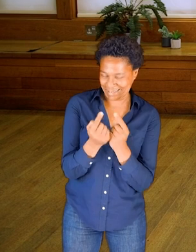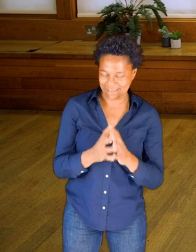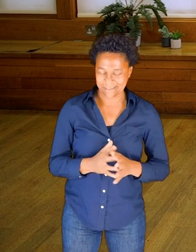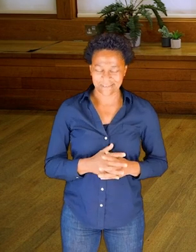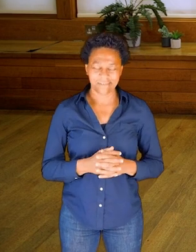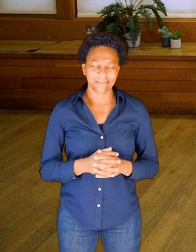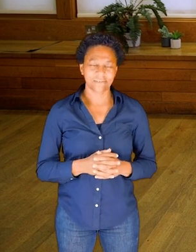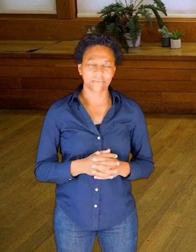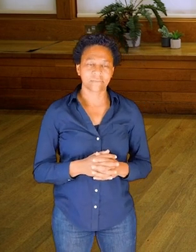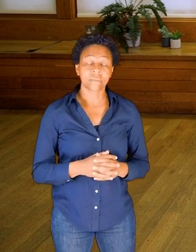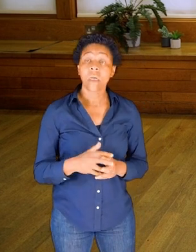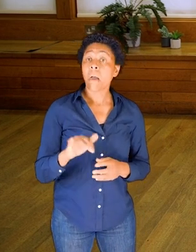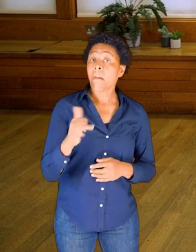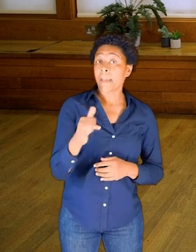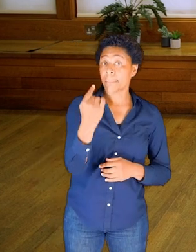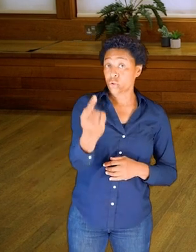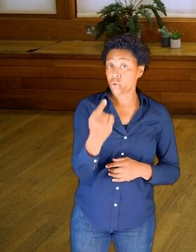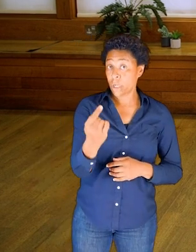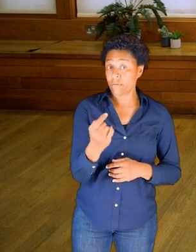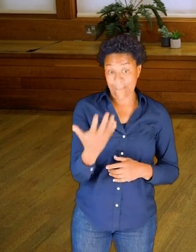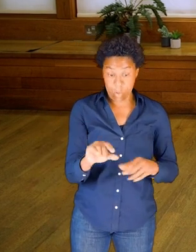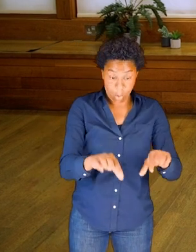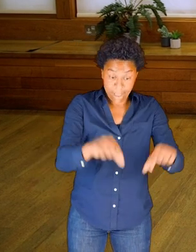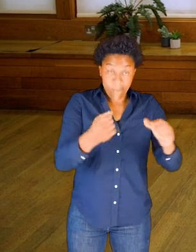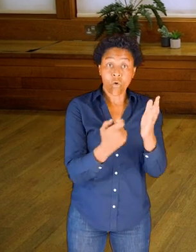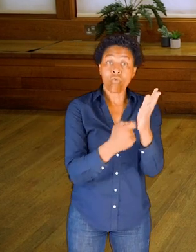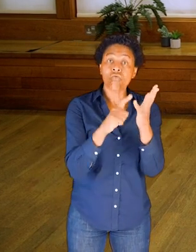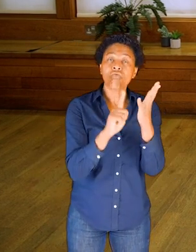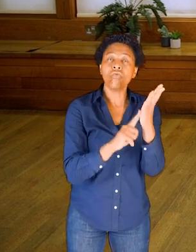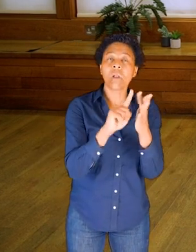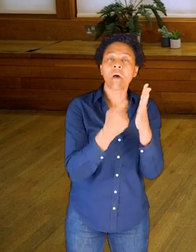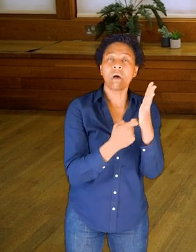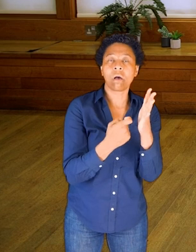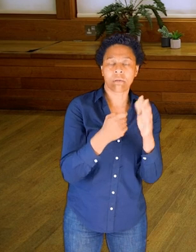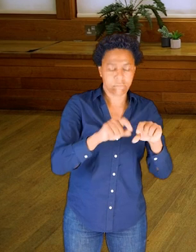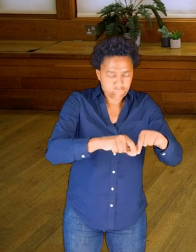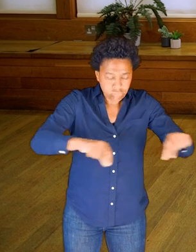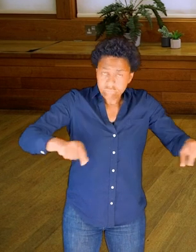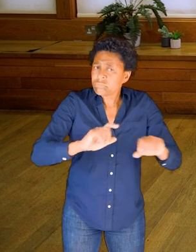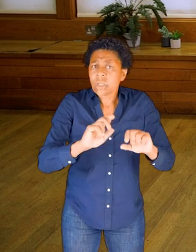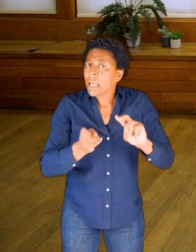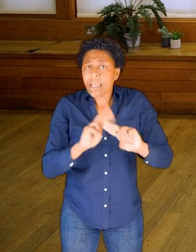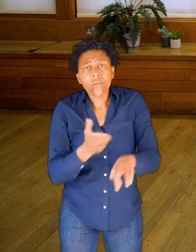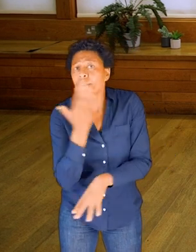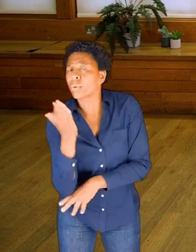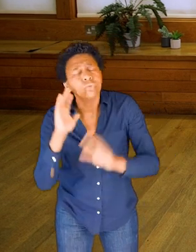And if you have one, you might pick up your ruler now. Don't worry if you don't have one.